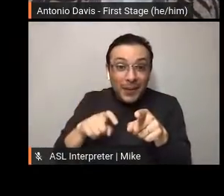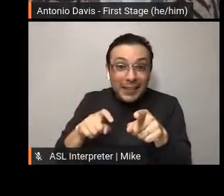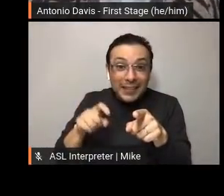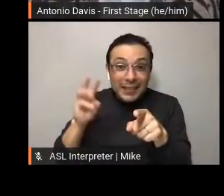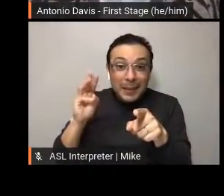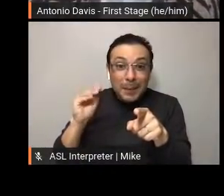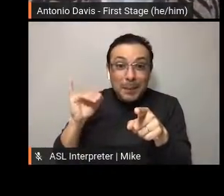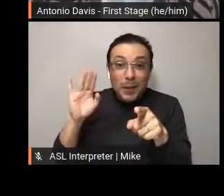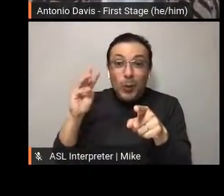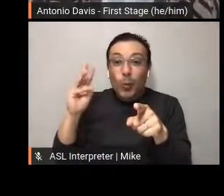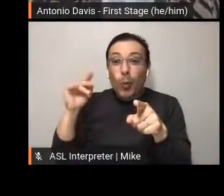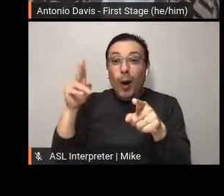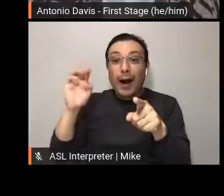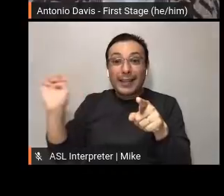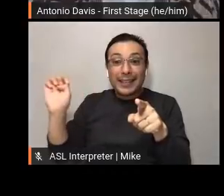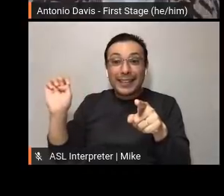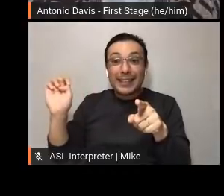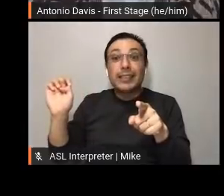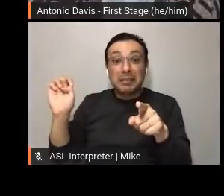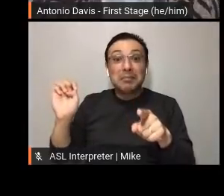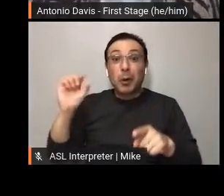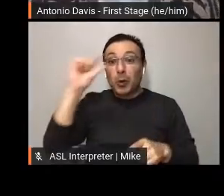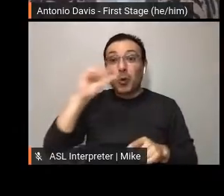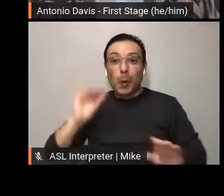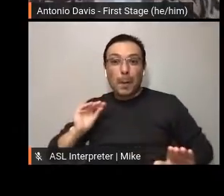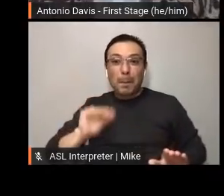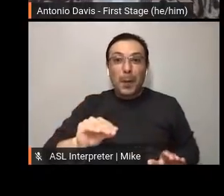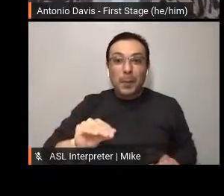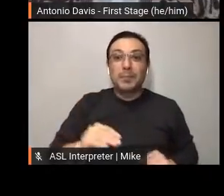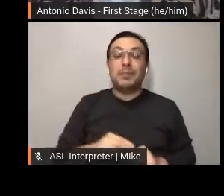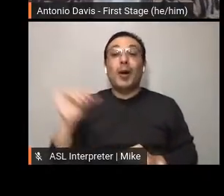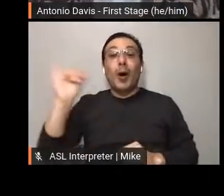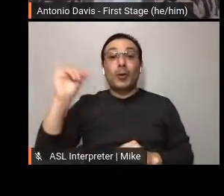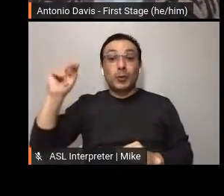It was even picked up by local media outlets like Milwaukee Magazine.